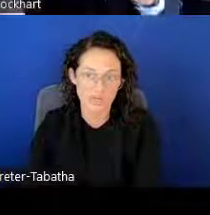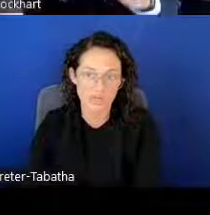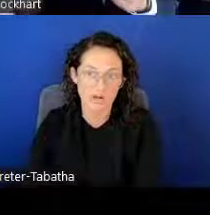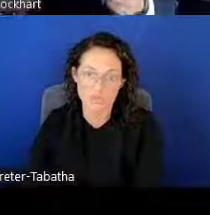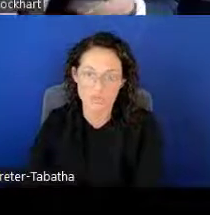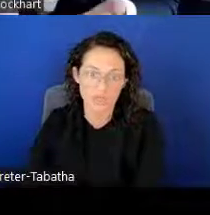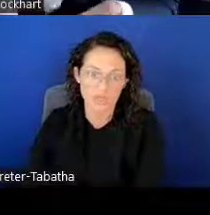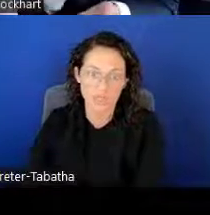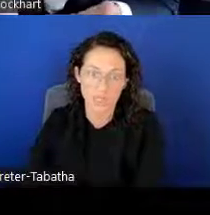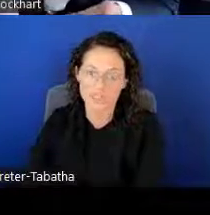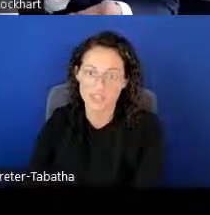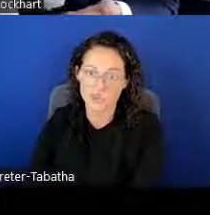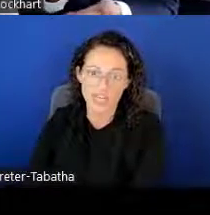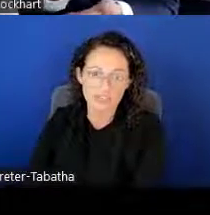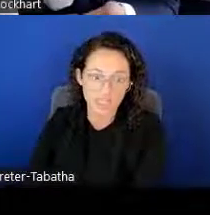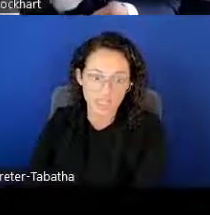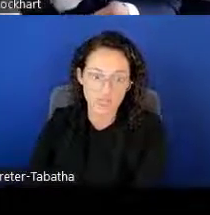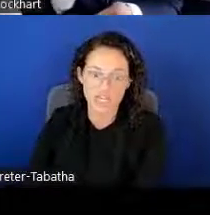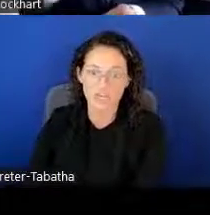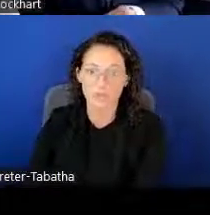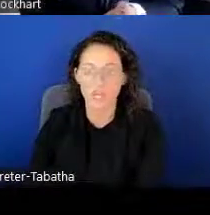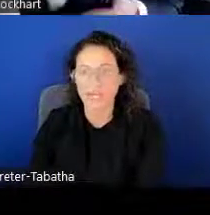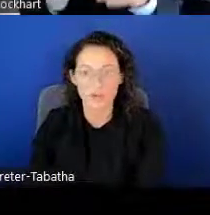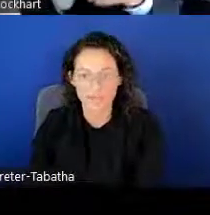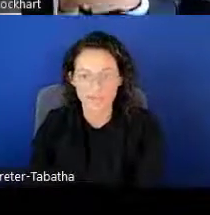They also can apply to any fellowship or any grant.